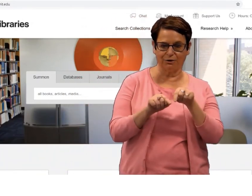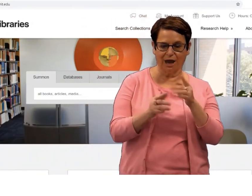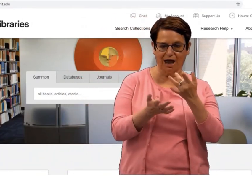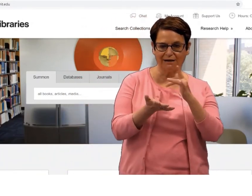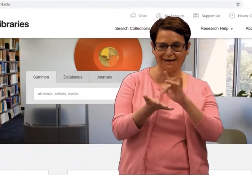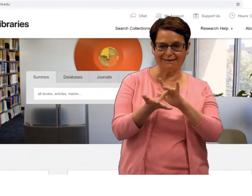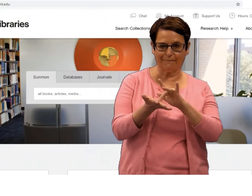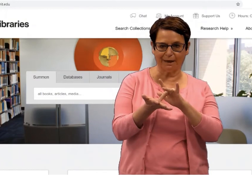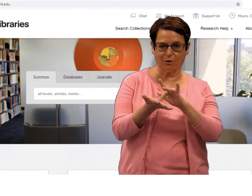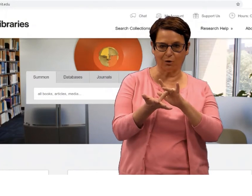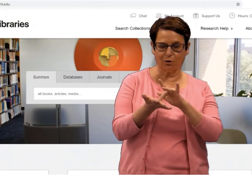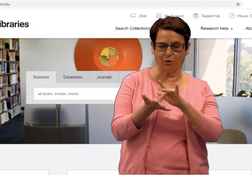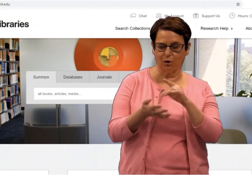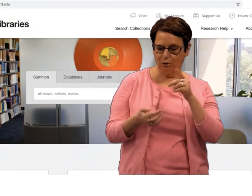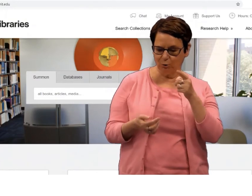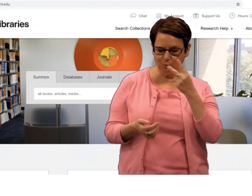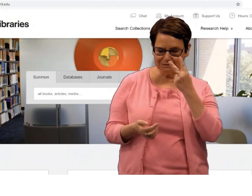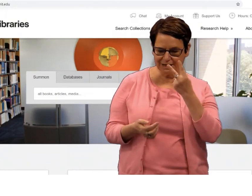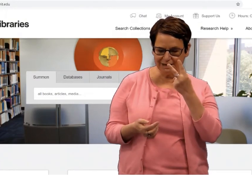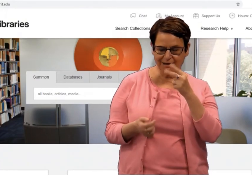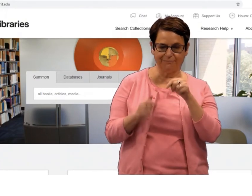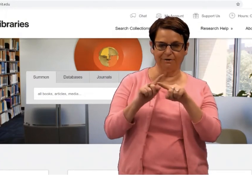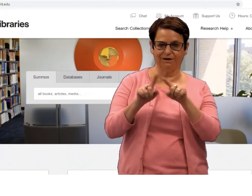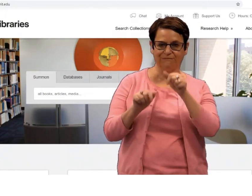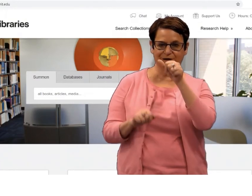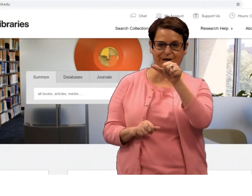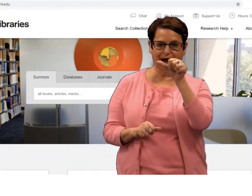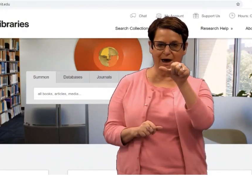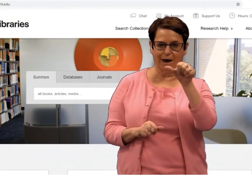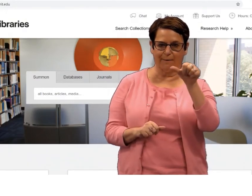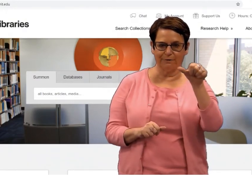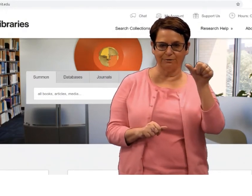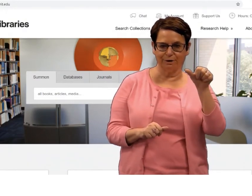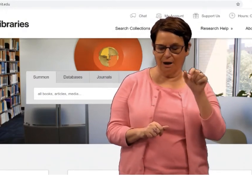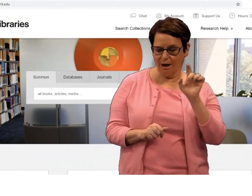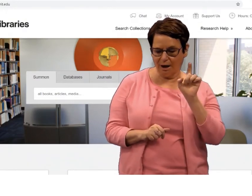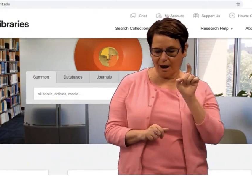Now I'm on the RIT Library's home page, library.rit.edu.